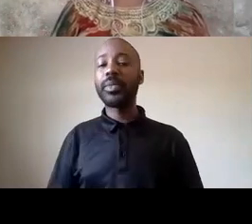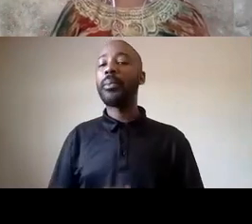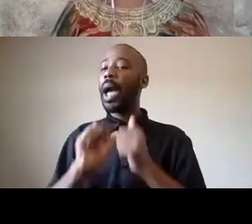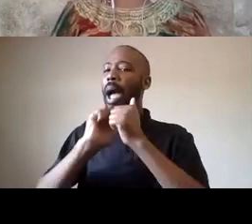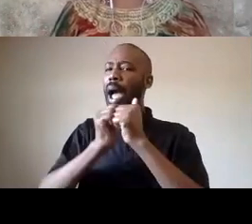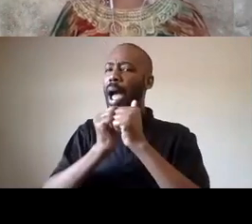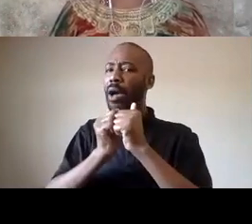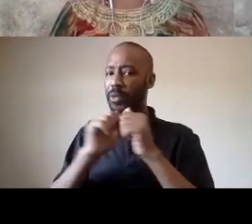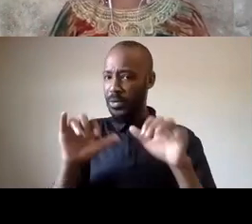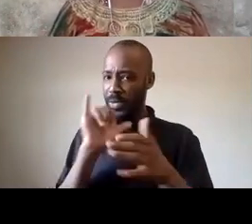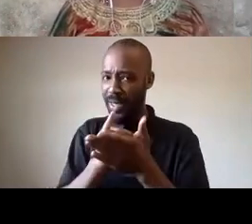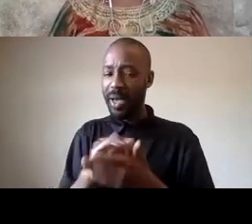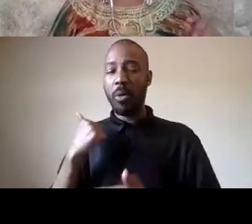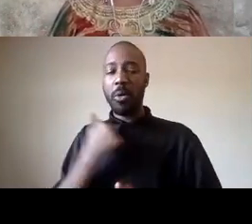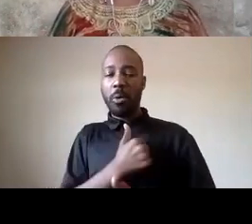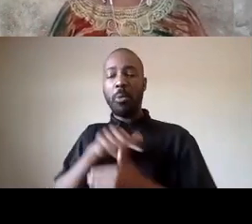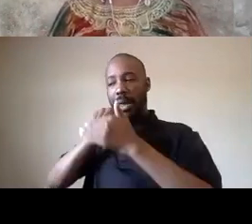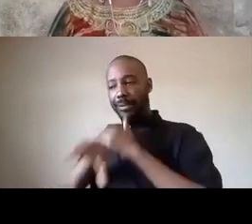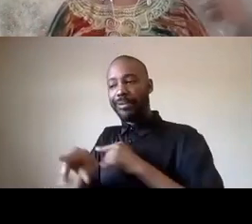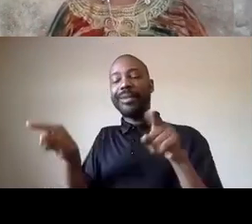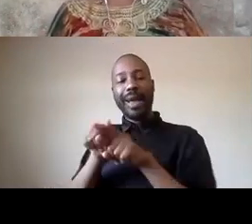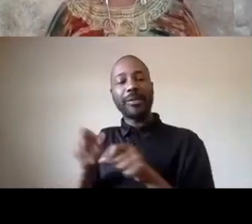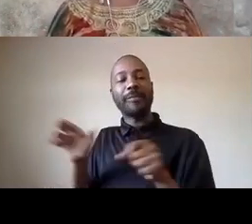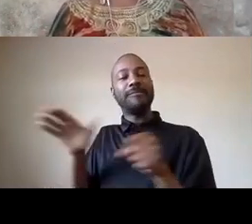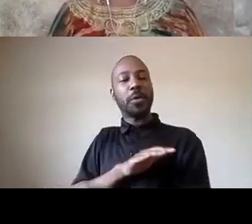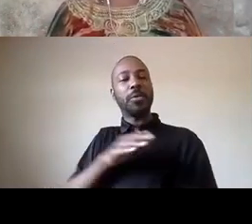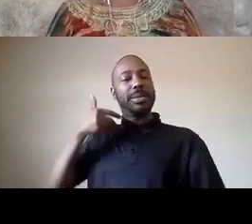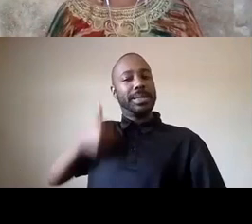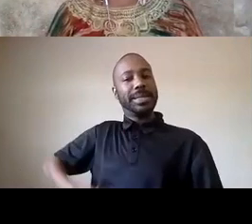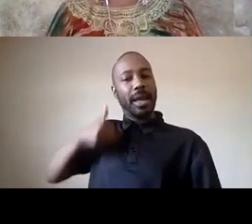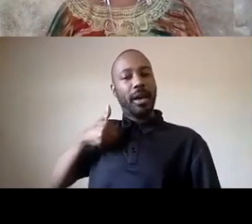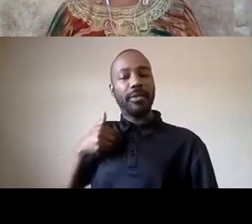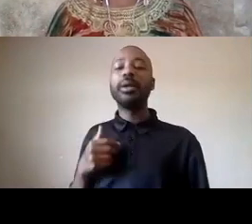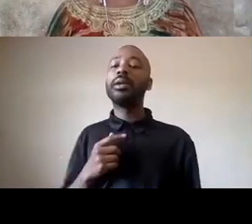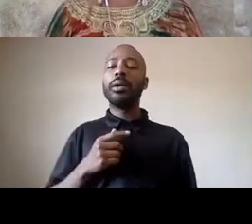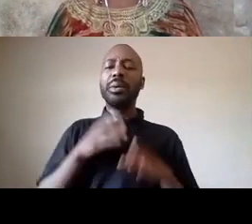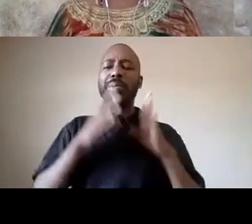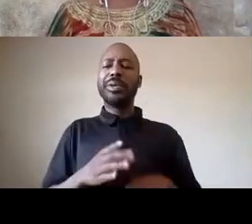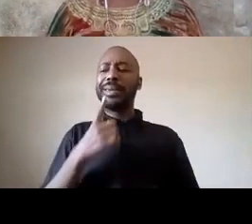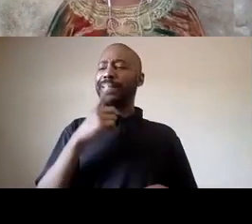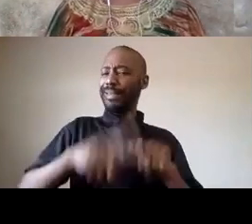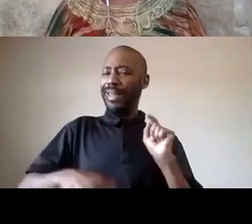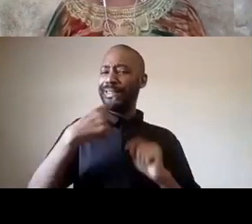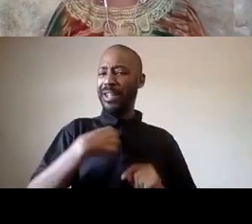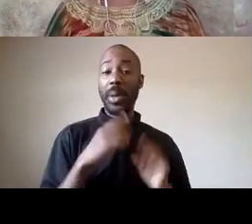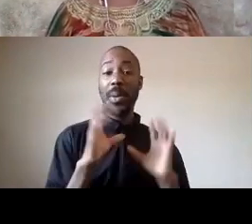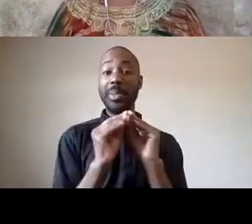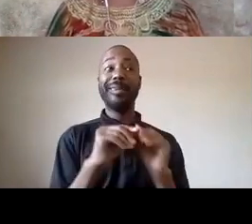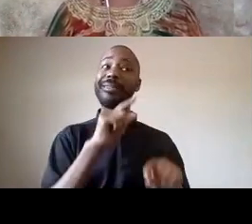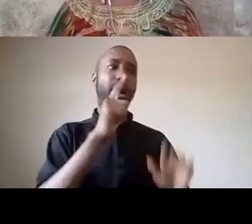and complete selves nobody gets to tell me i get i can't come to a meeting with my children nobody can tell us that we